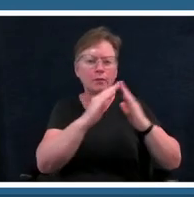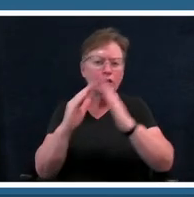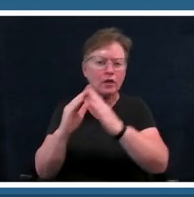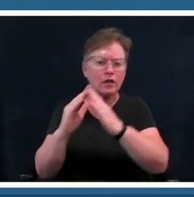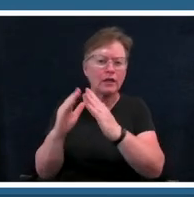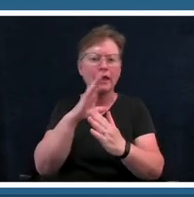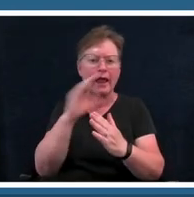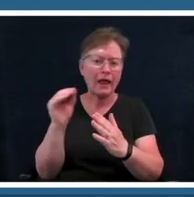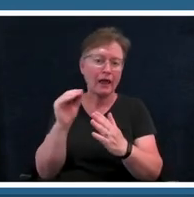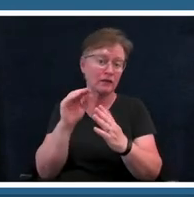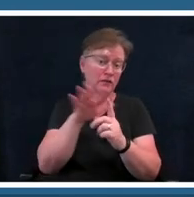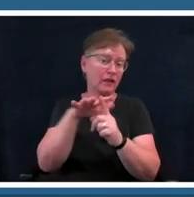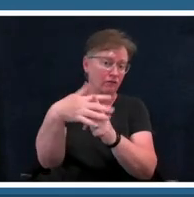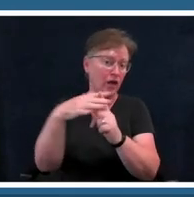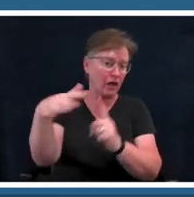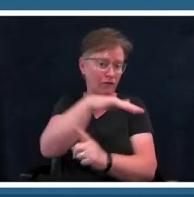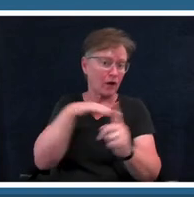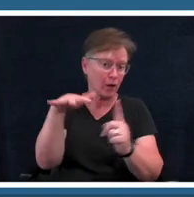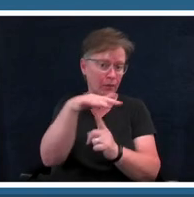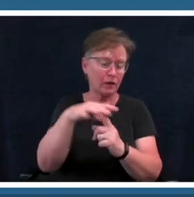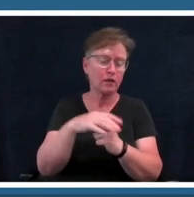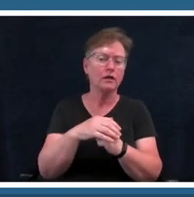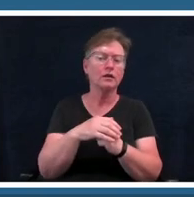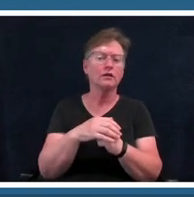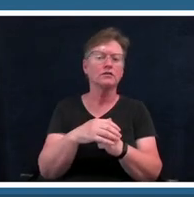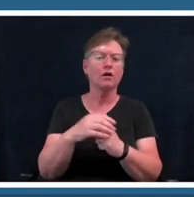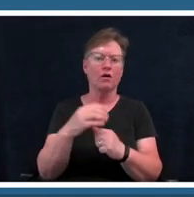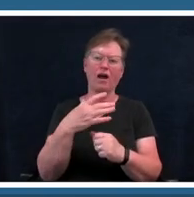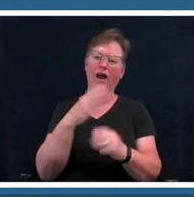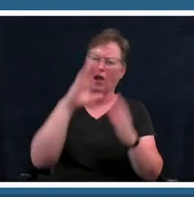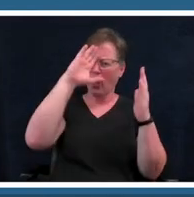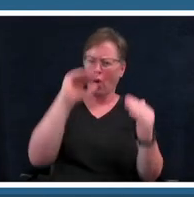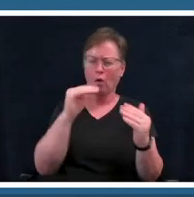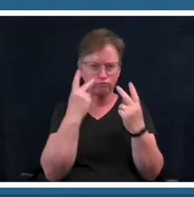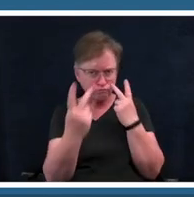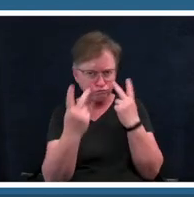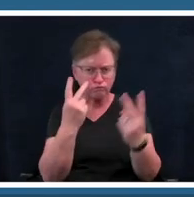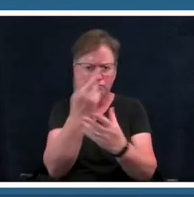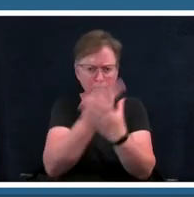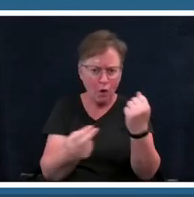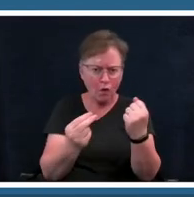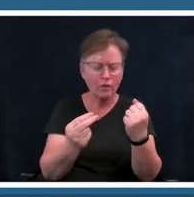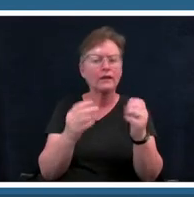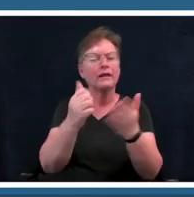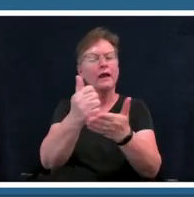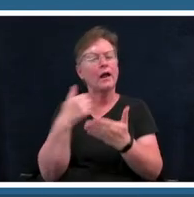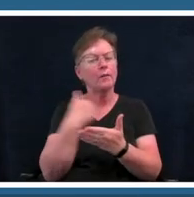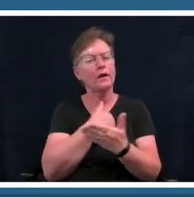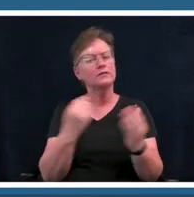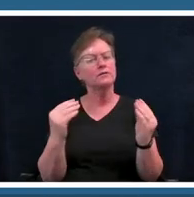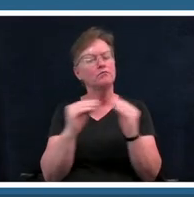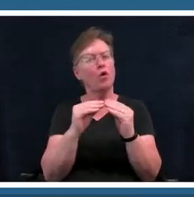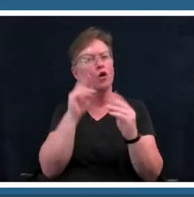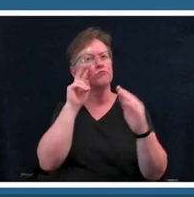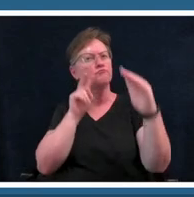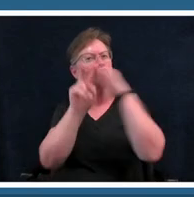so i like to hope that both of these works can move us toward a more futuristic definition of monuments um